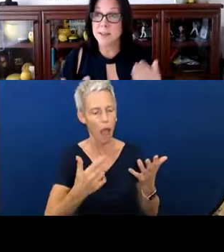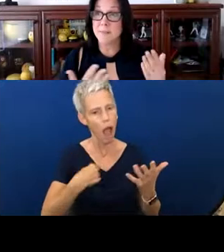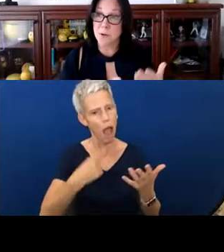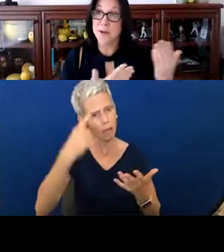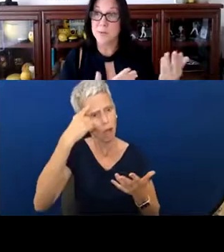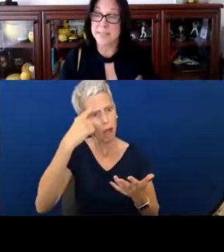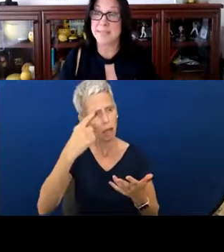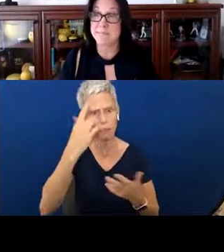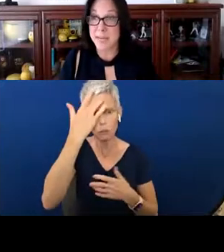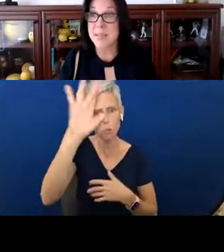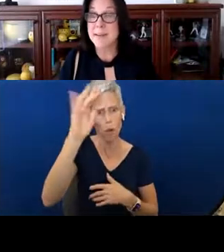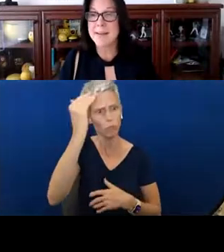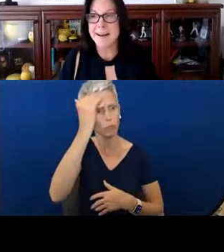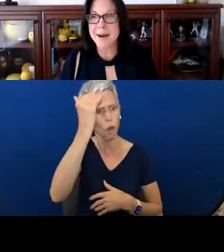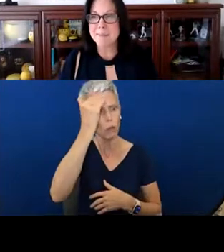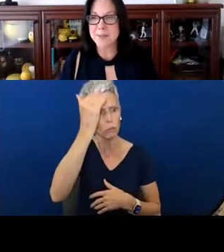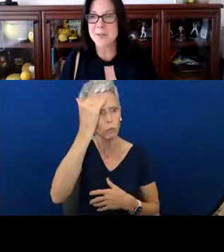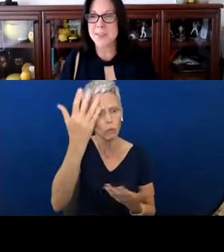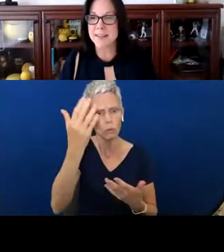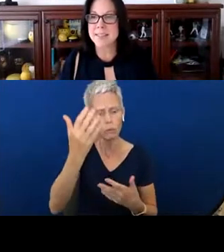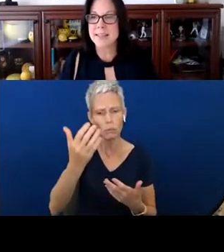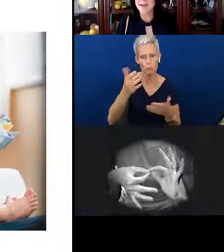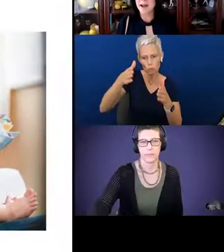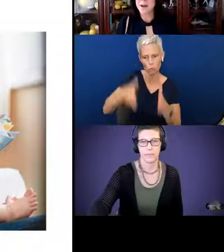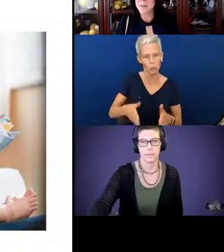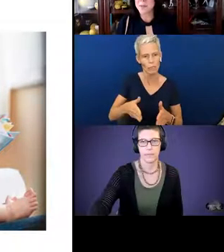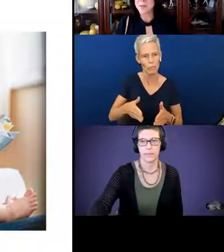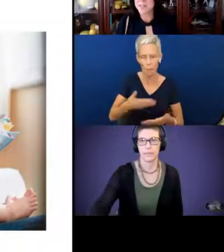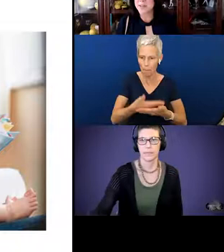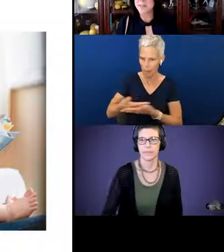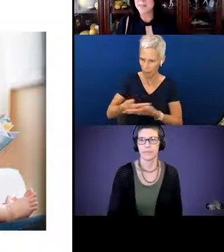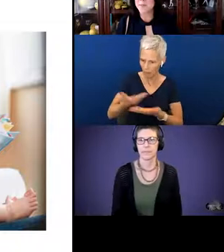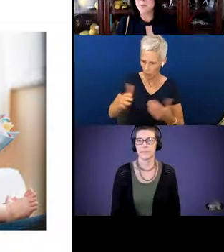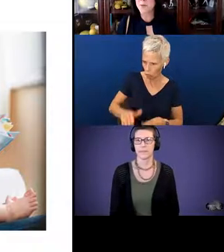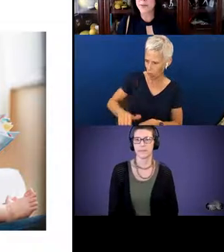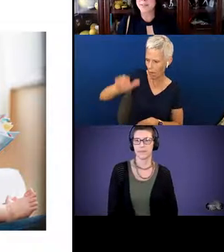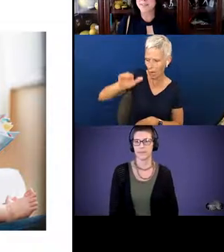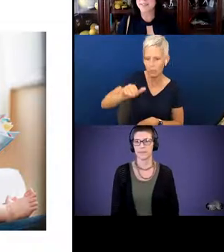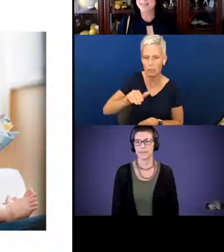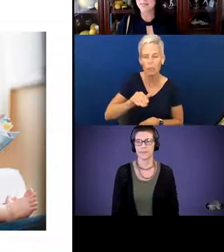I've already raised a baby. So thanks. Rachel. I love the reminder to sing to